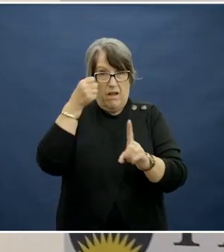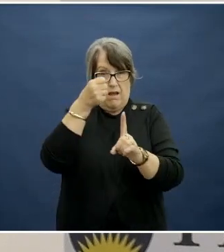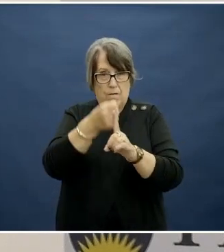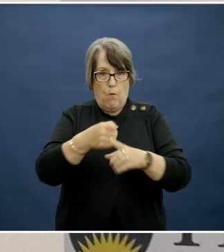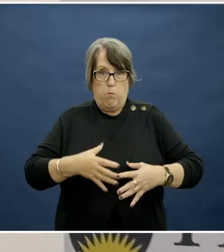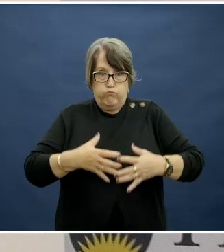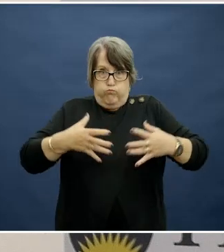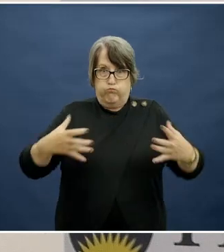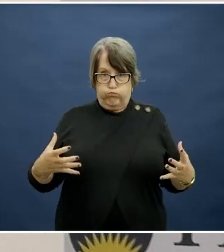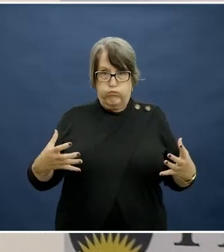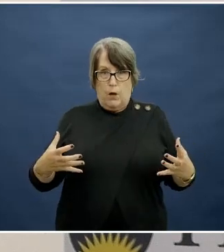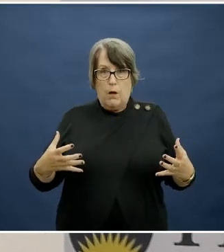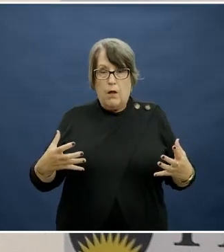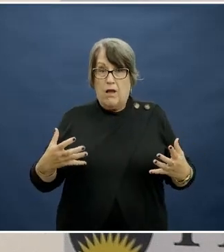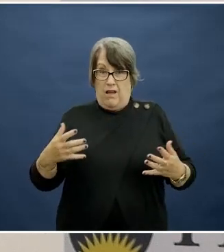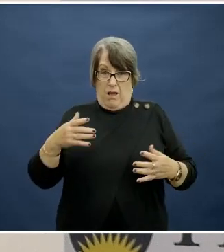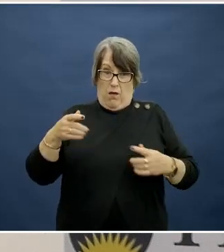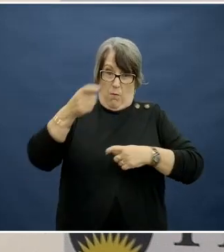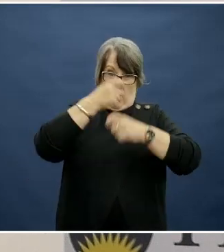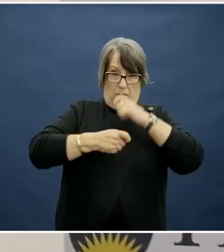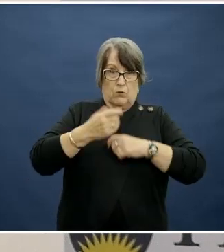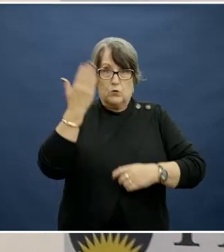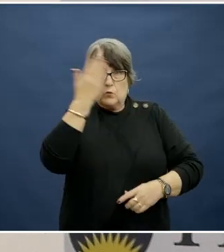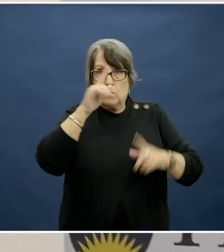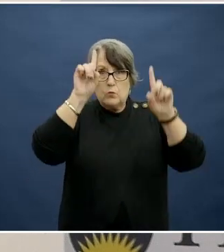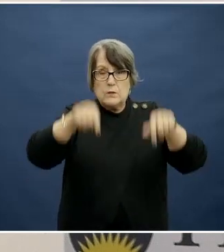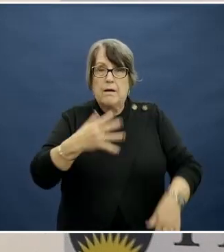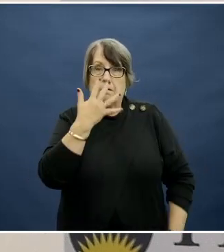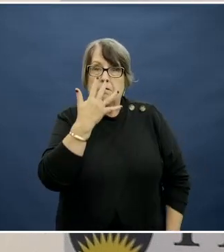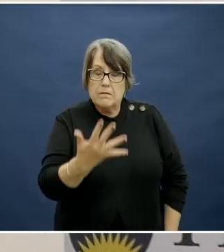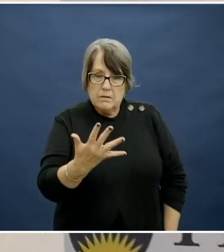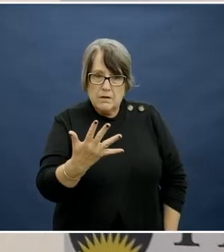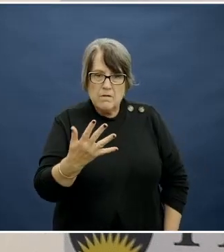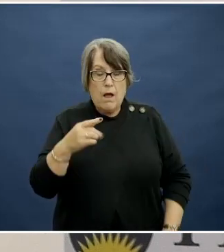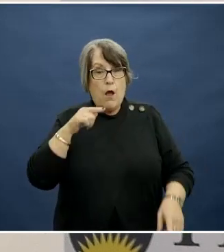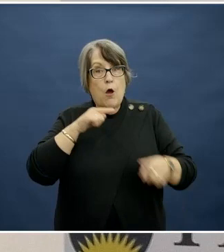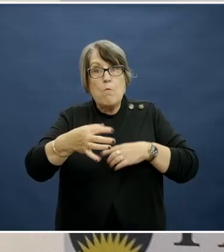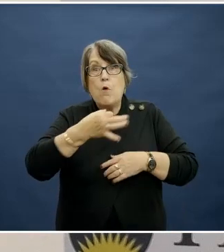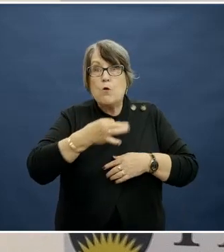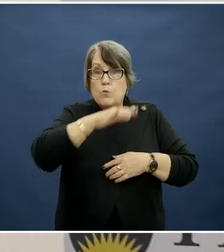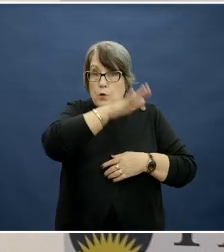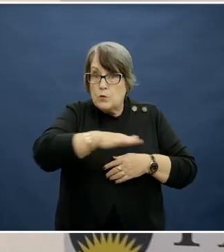or obesity by the time they start school and the most vulnerable children in our communities